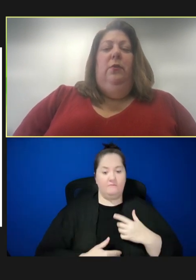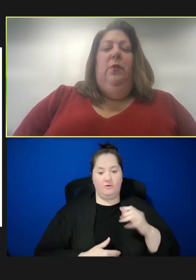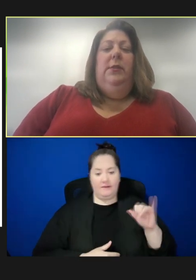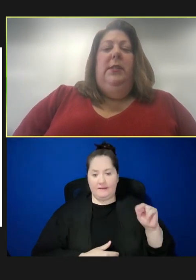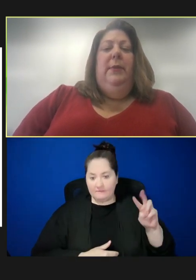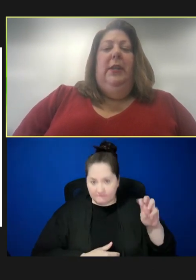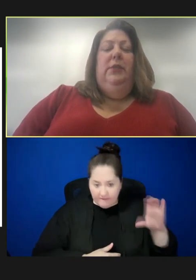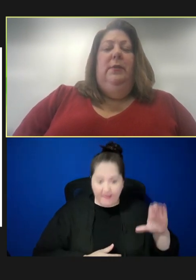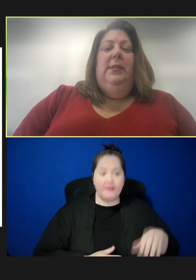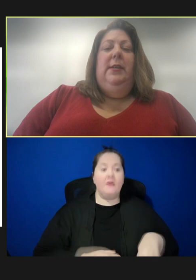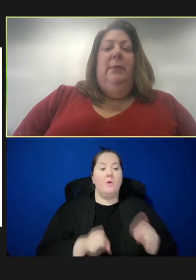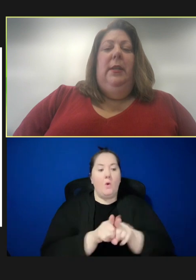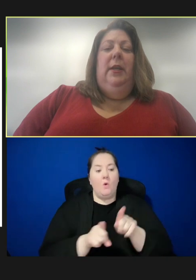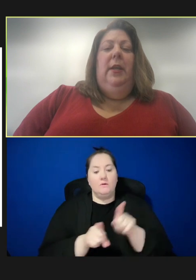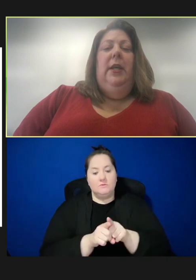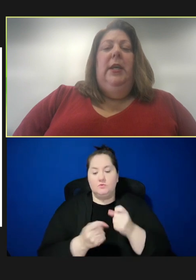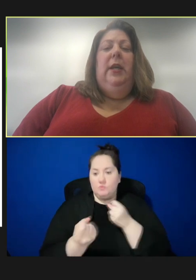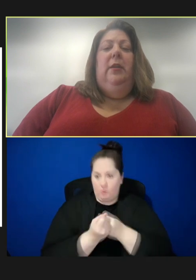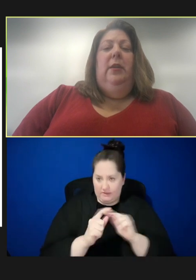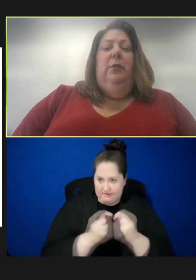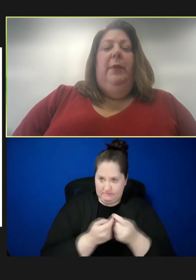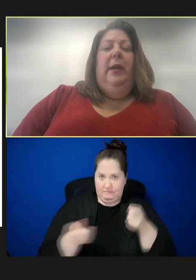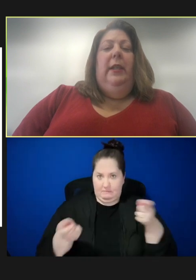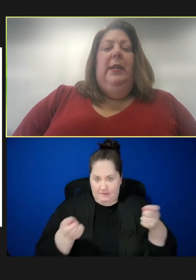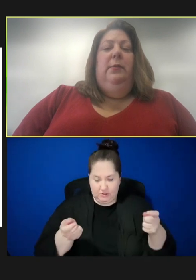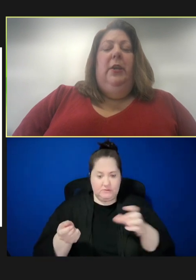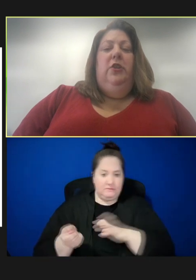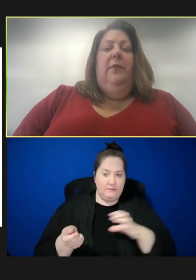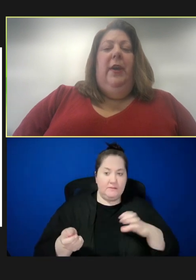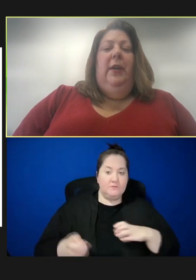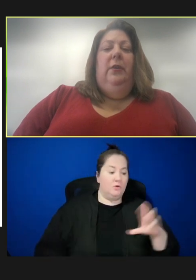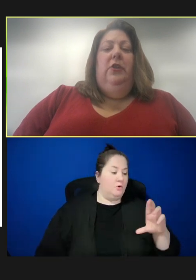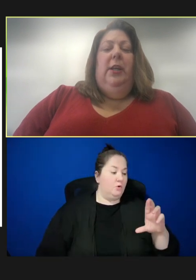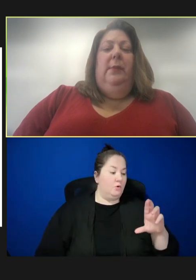roles in the management of this committee, including Rebecca Laceration, Viola Jacobs,